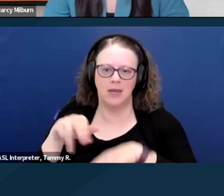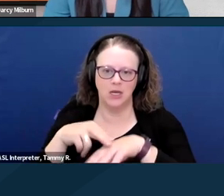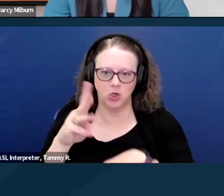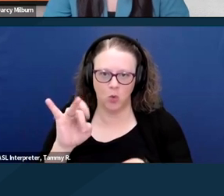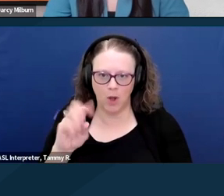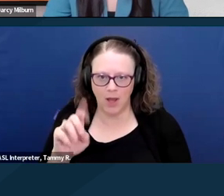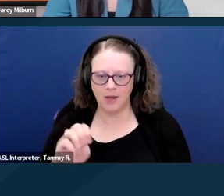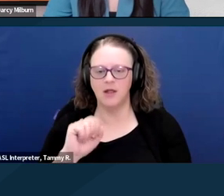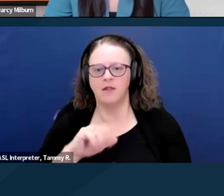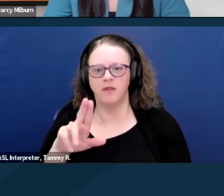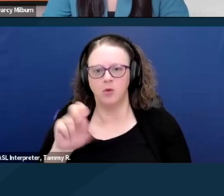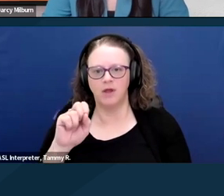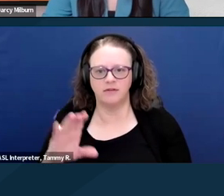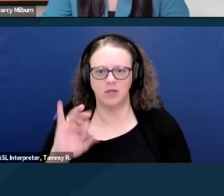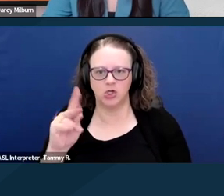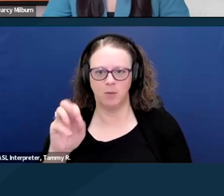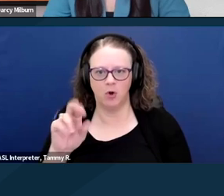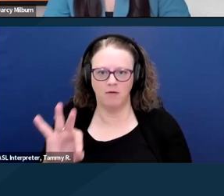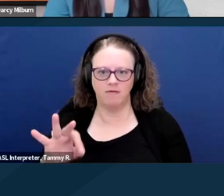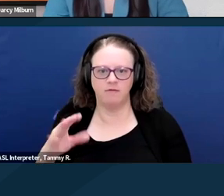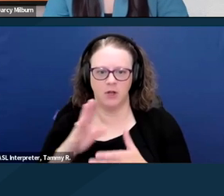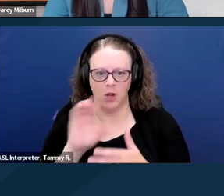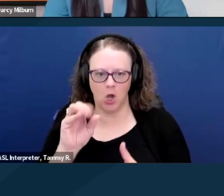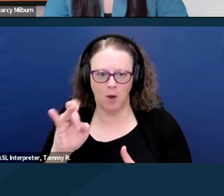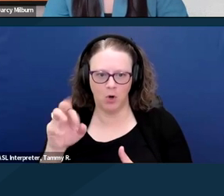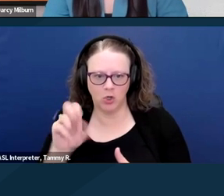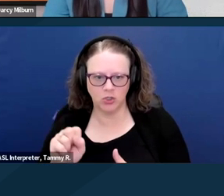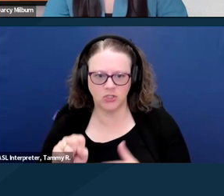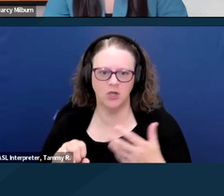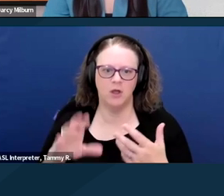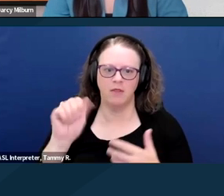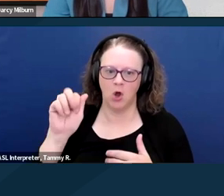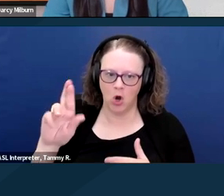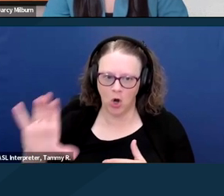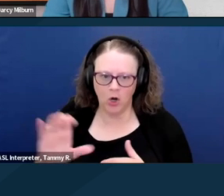the National Association of Evangelicals, the US Conference of Catholic Bishops,